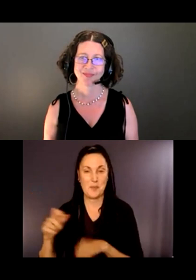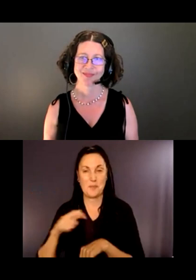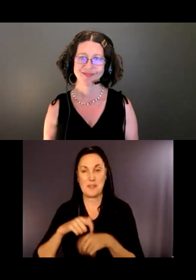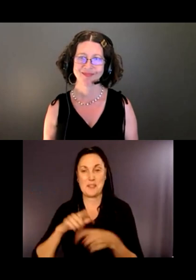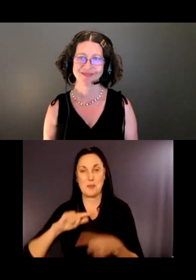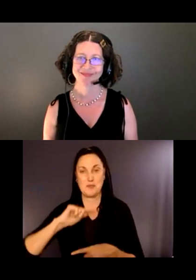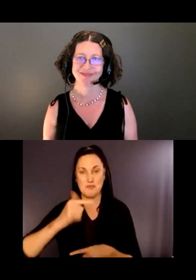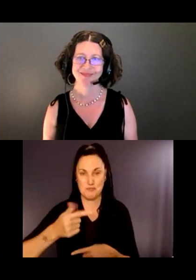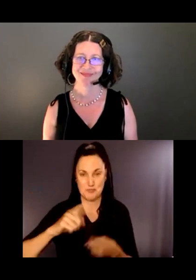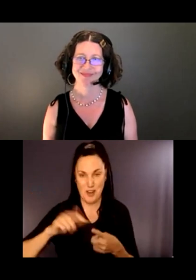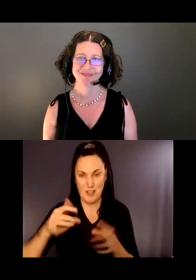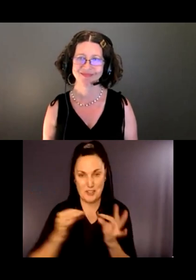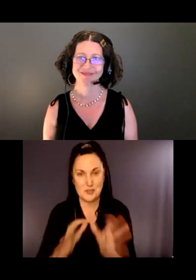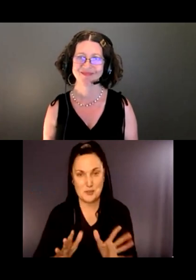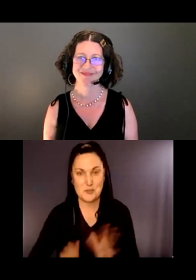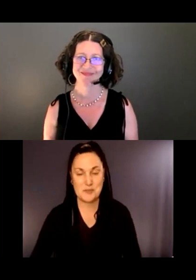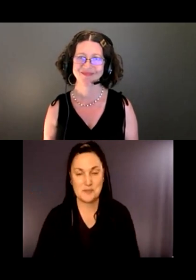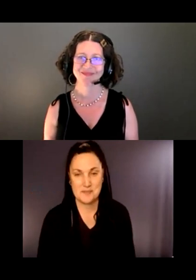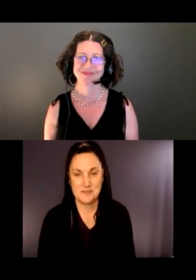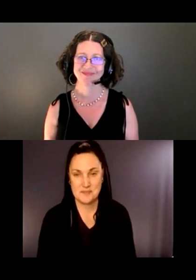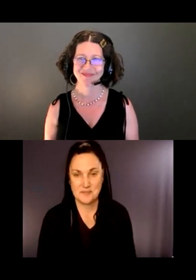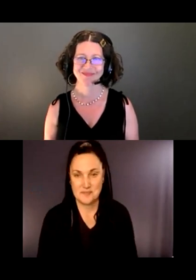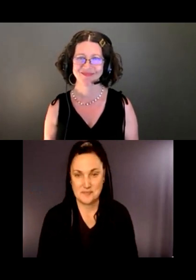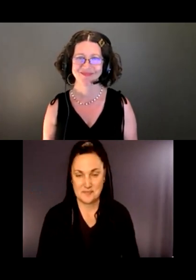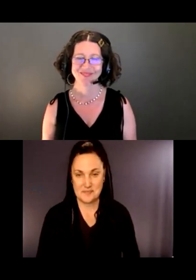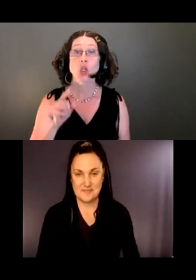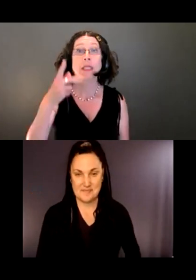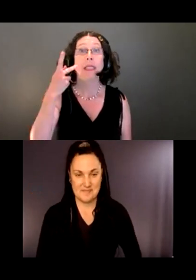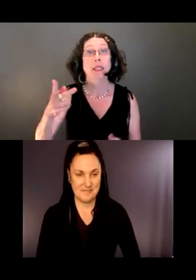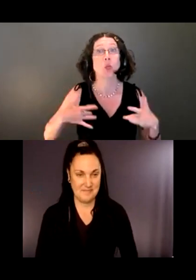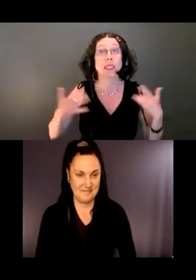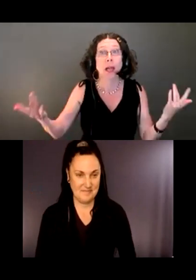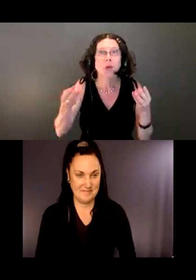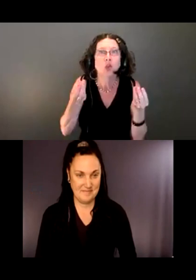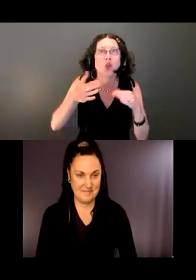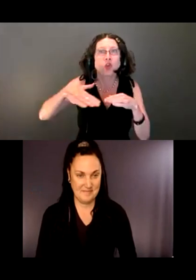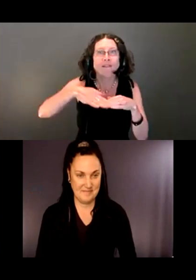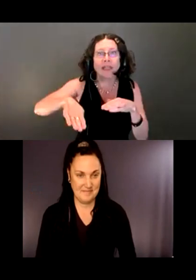Here it does transition from gravel to dirt, and it can get muddy. We need to tell people that.